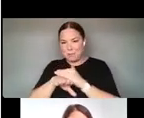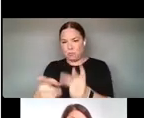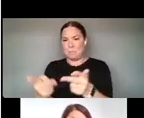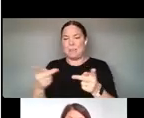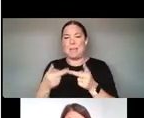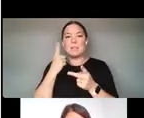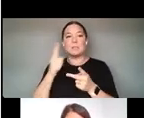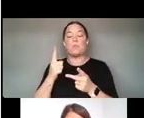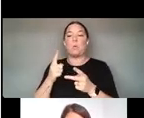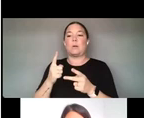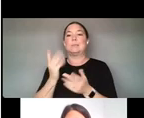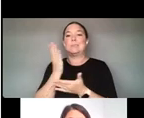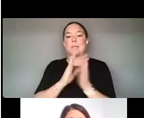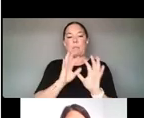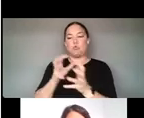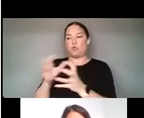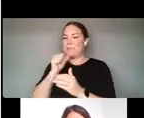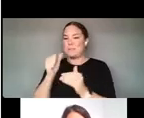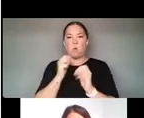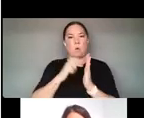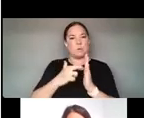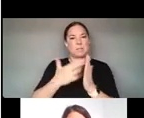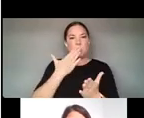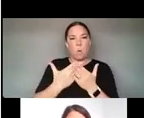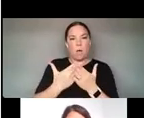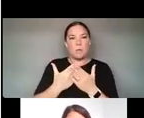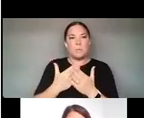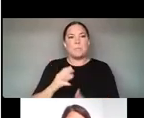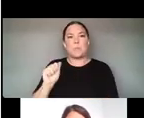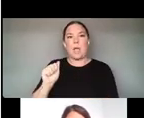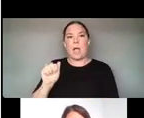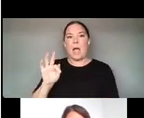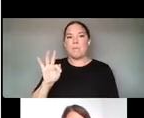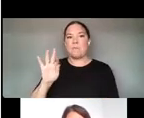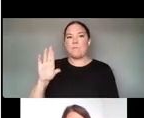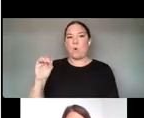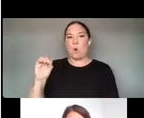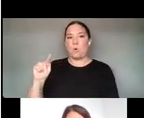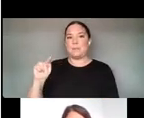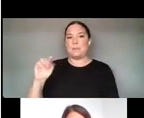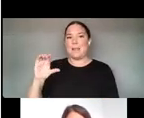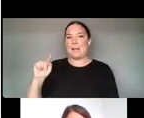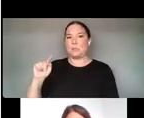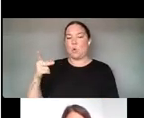AFROTECTOPIA, CODE LIBERATION, AND COLOR-CODED ARE THREE EXAMPLES OF THOSE ORGANIZATIONS.